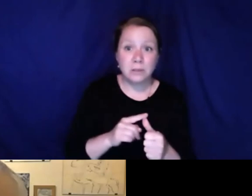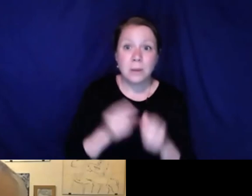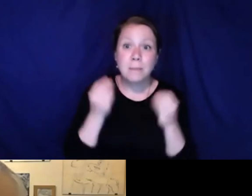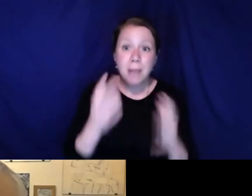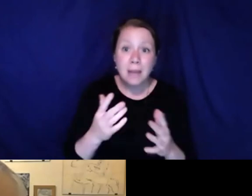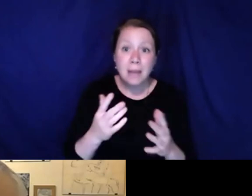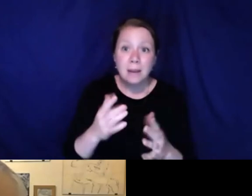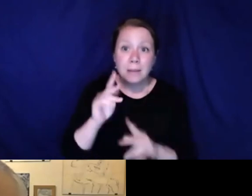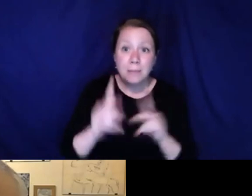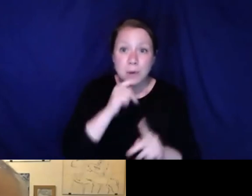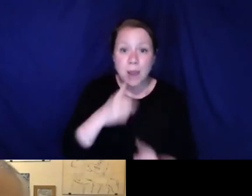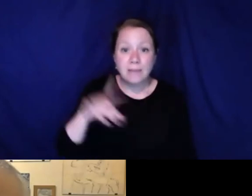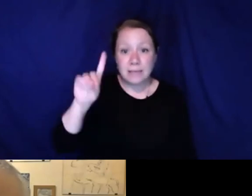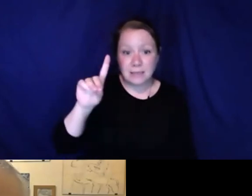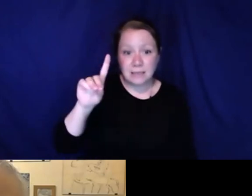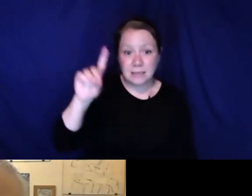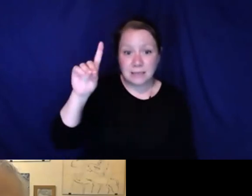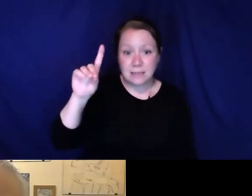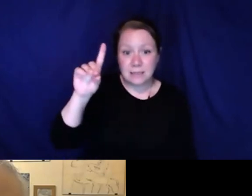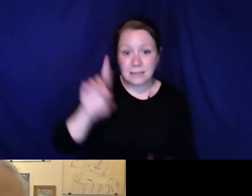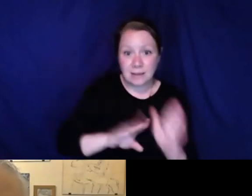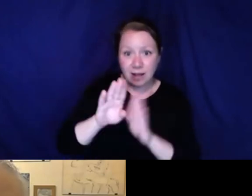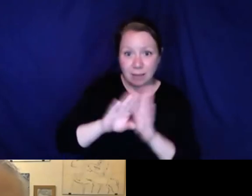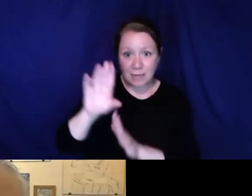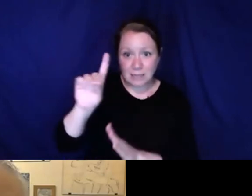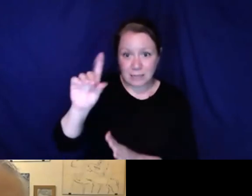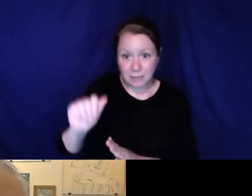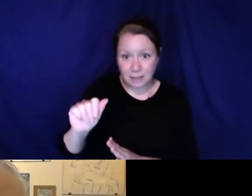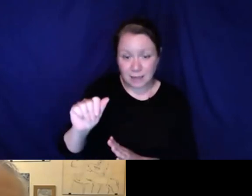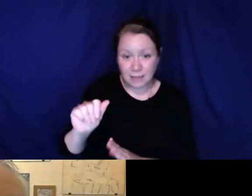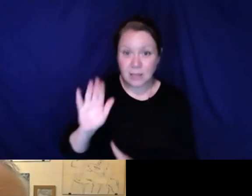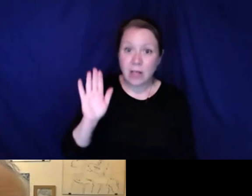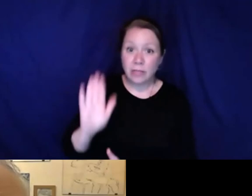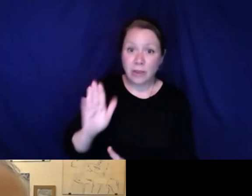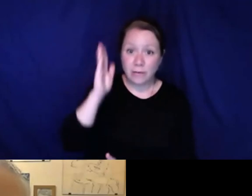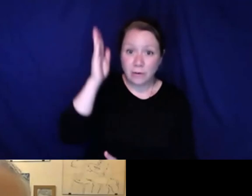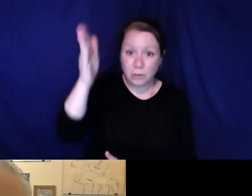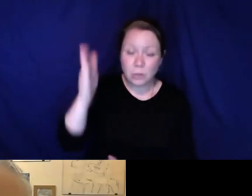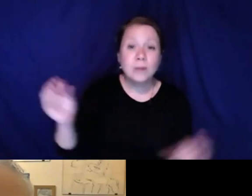realized, a few really central things I would say. For a lot of folks with